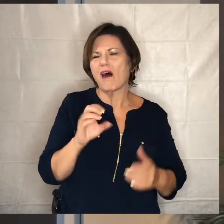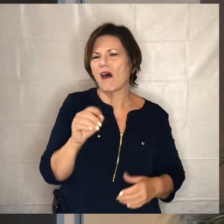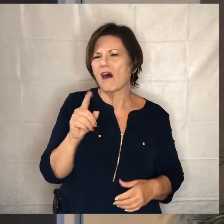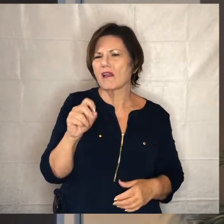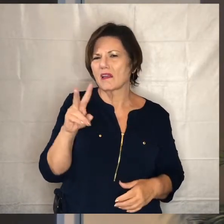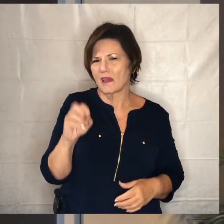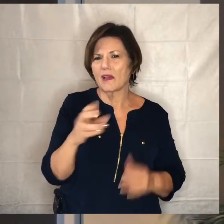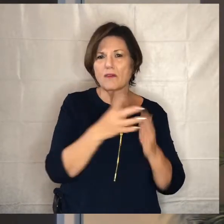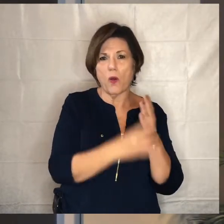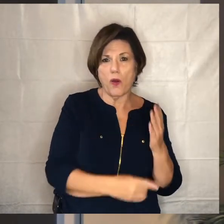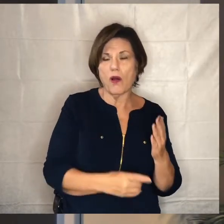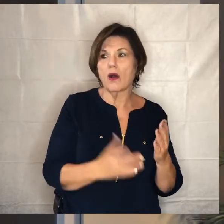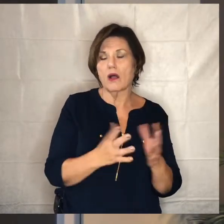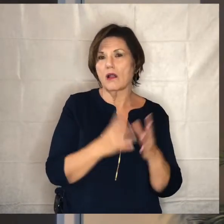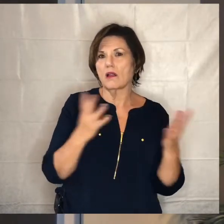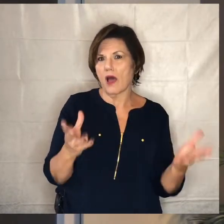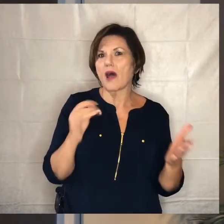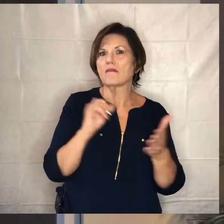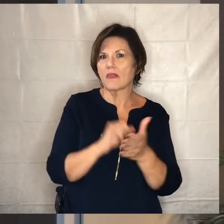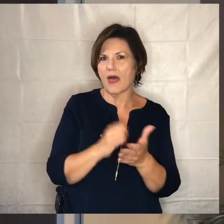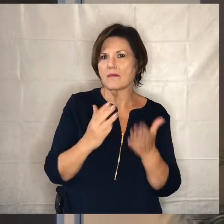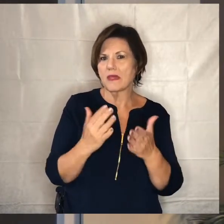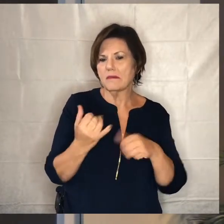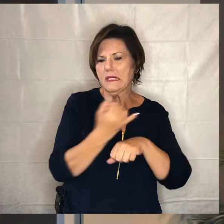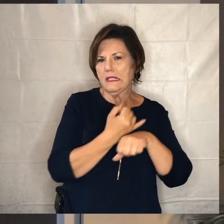a bunch of that might actually be sort of interest and so